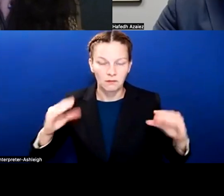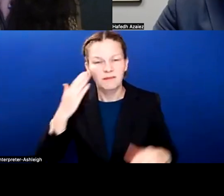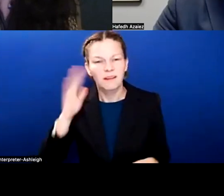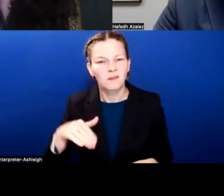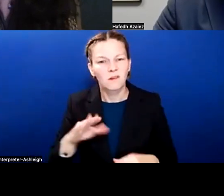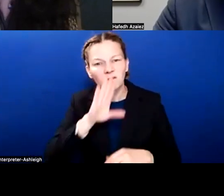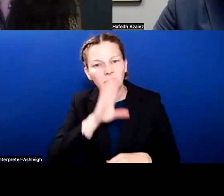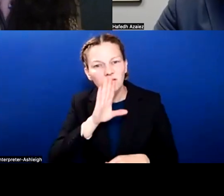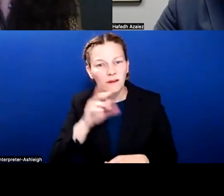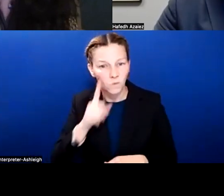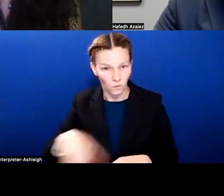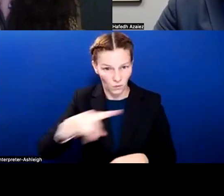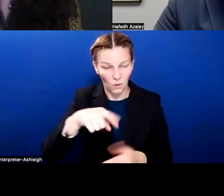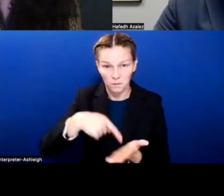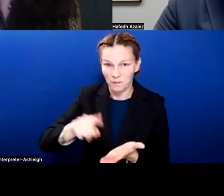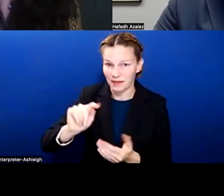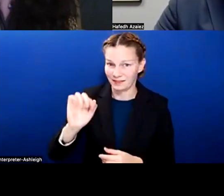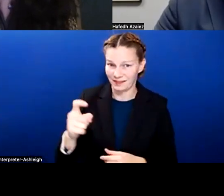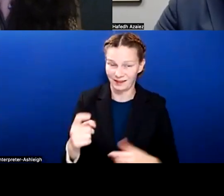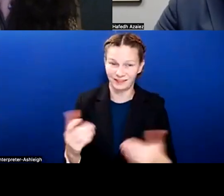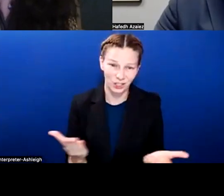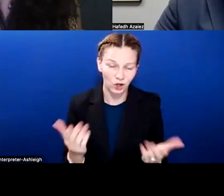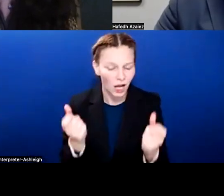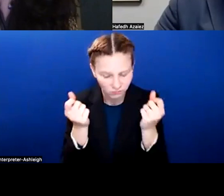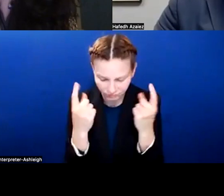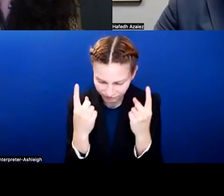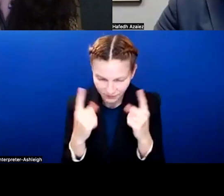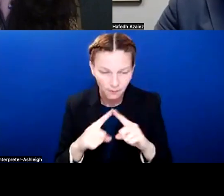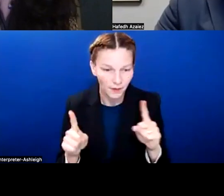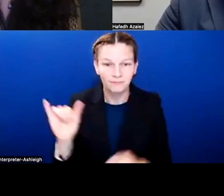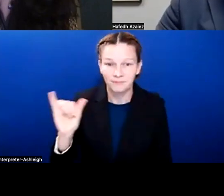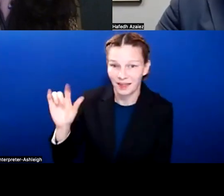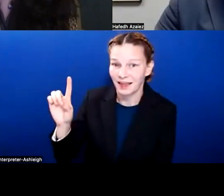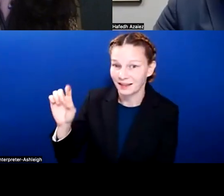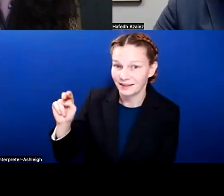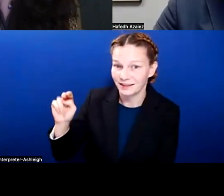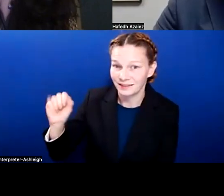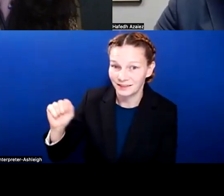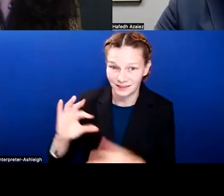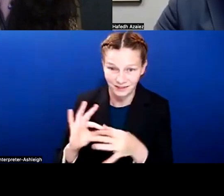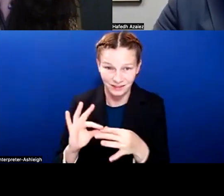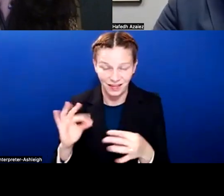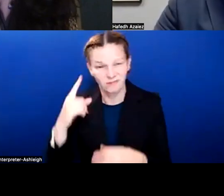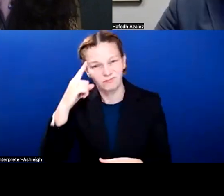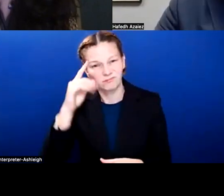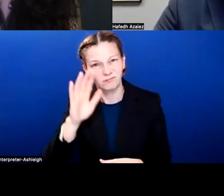but like Dennis is saying, we are thinking anywhere between 85 to $100 million